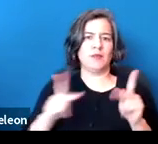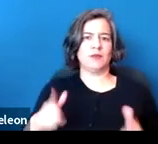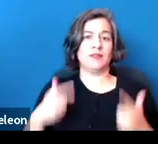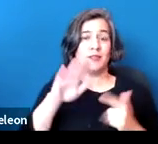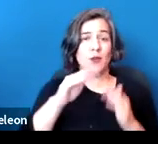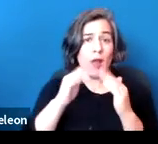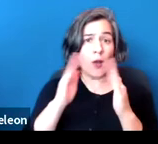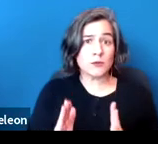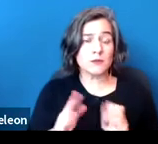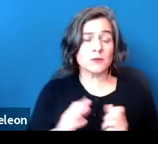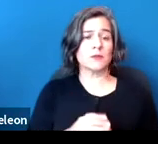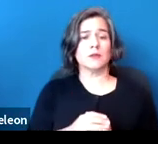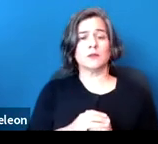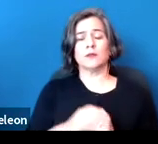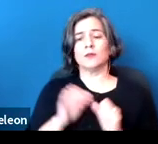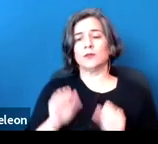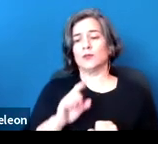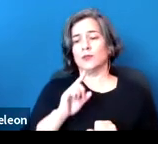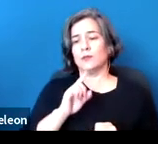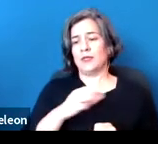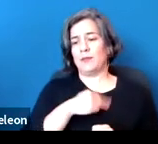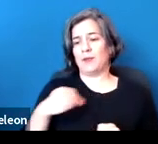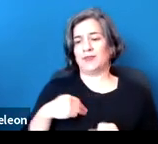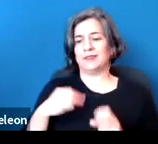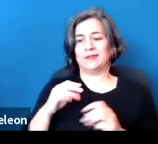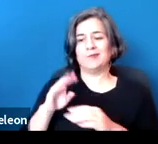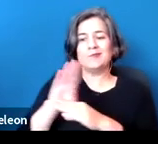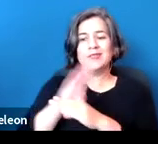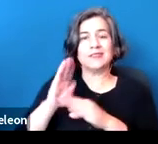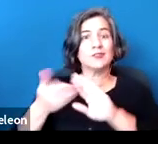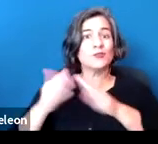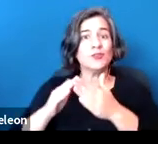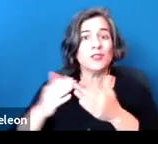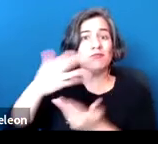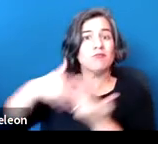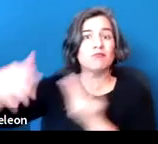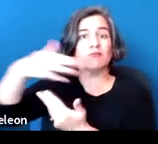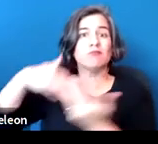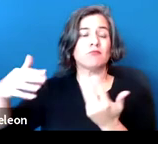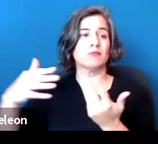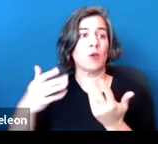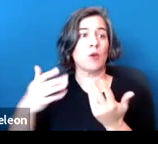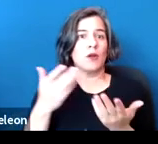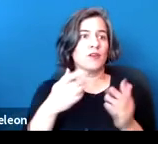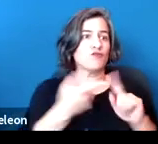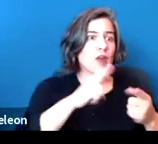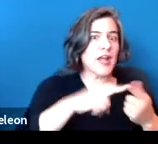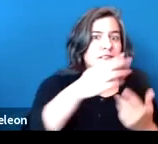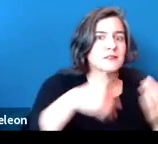It can be members of the business community or the social community or the faith community in which you function.